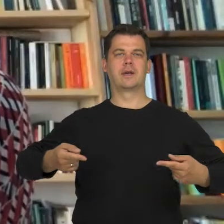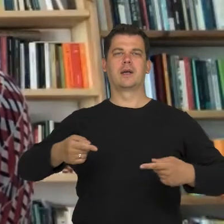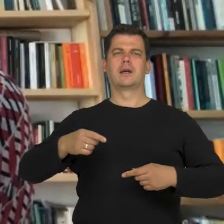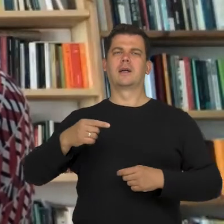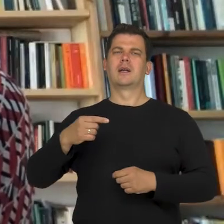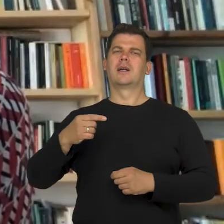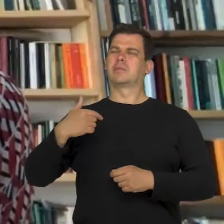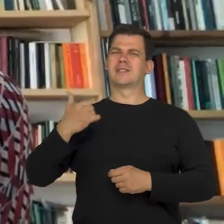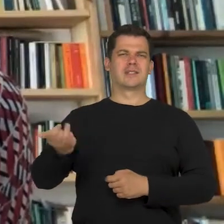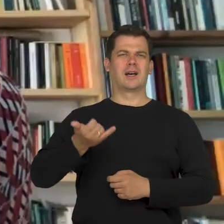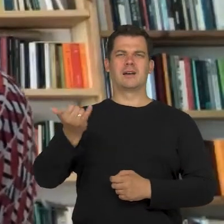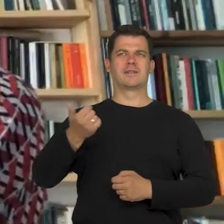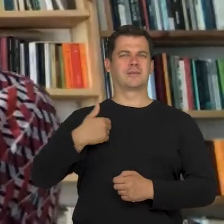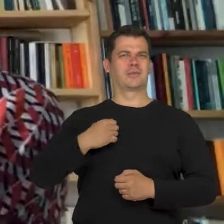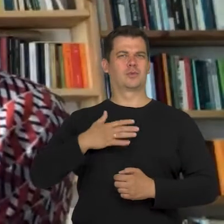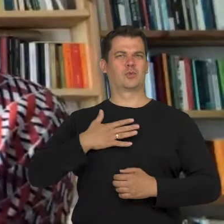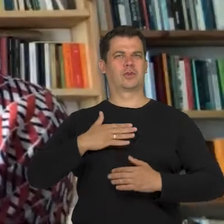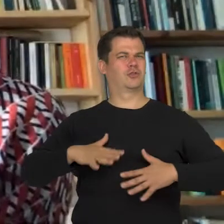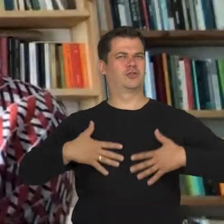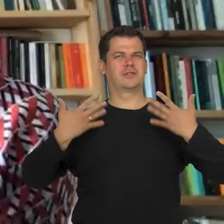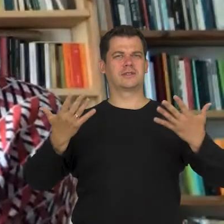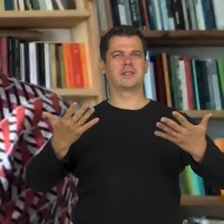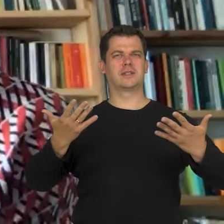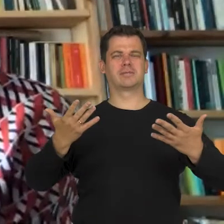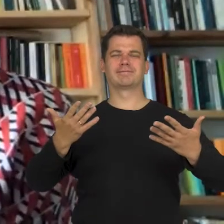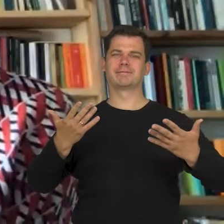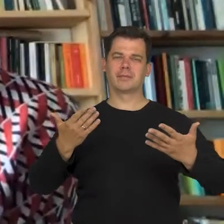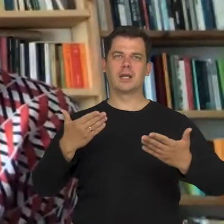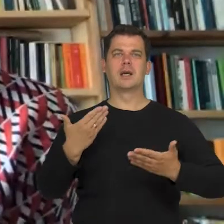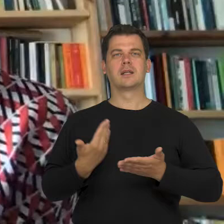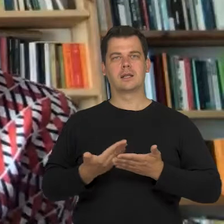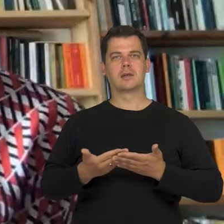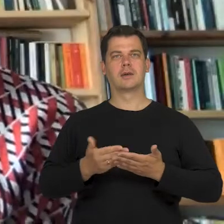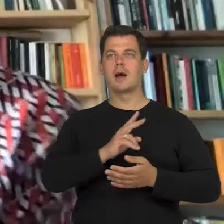This was always surprising to me. This is why everyone is amazed